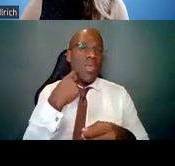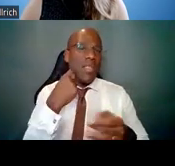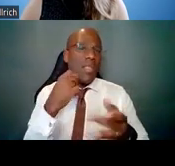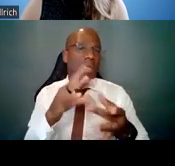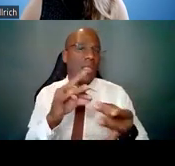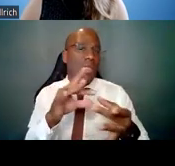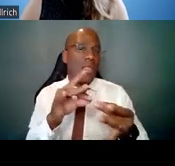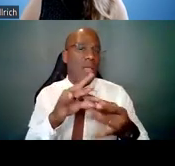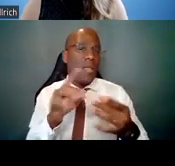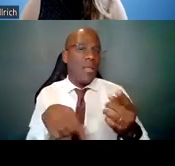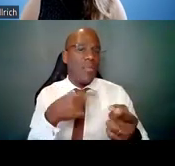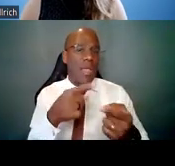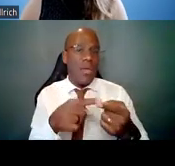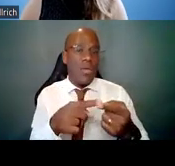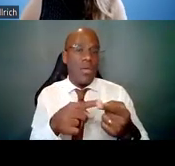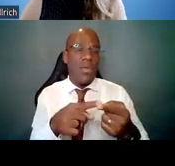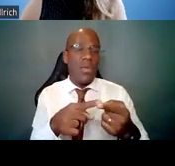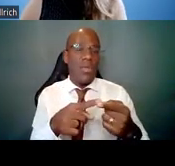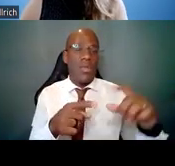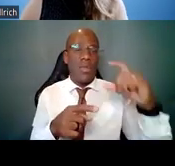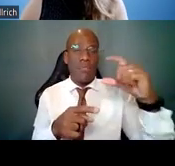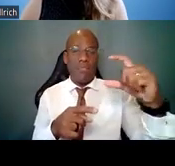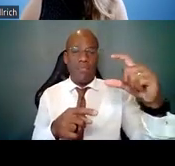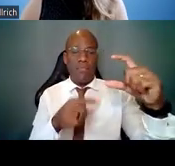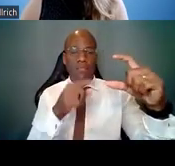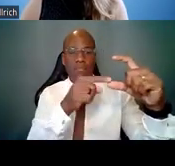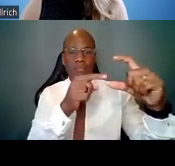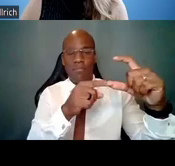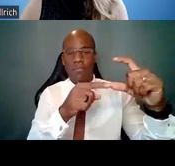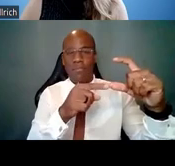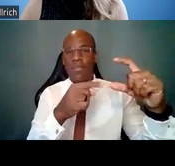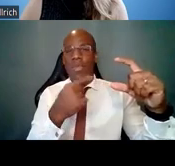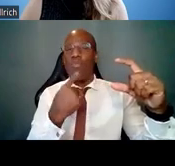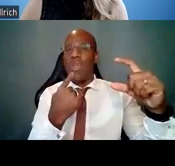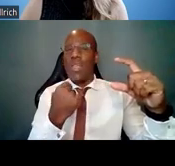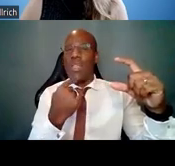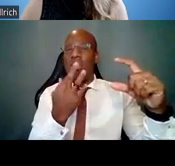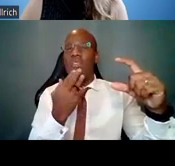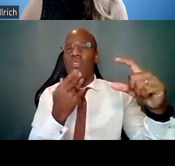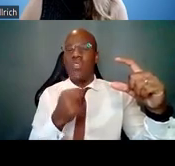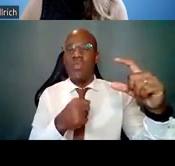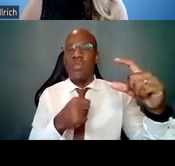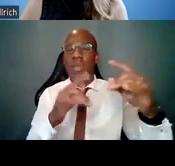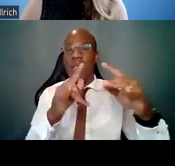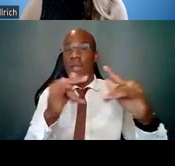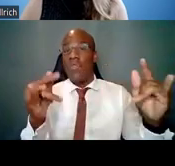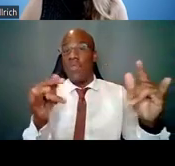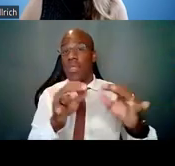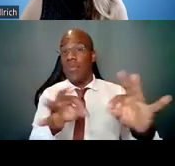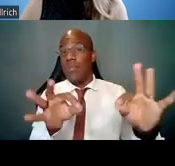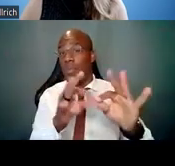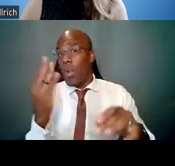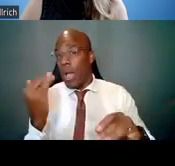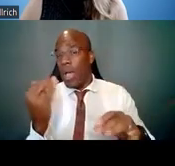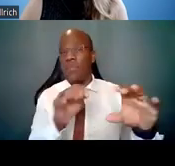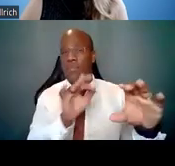which explains about why diversity is important, it also contains a lot of information